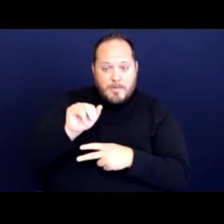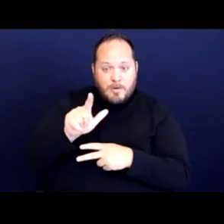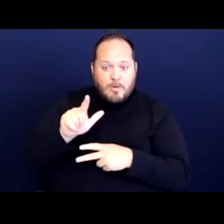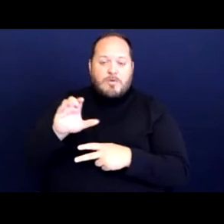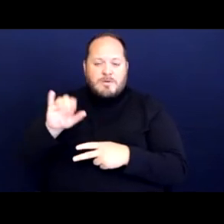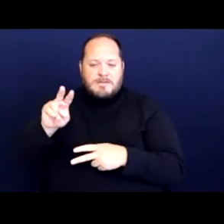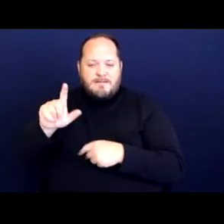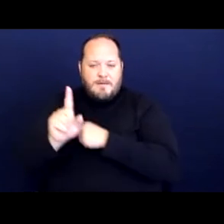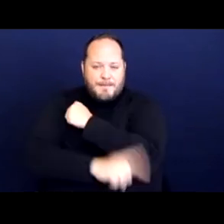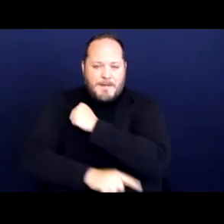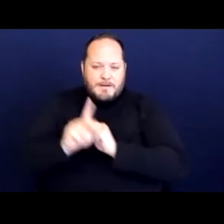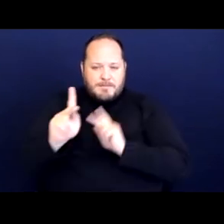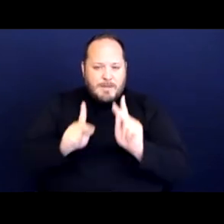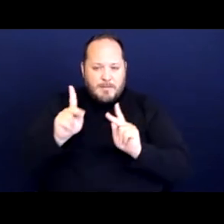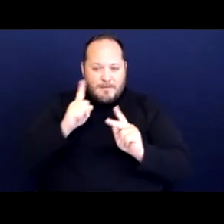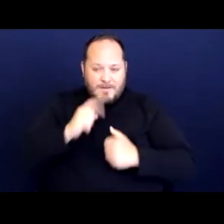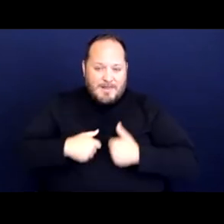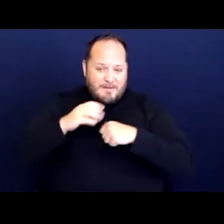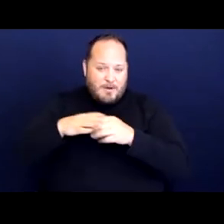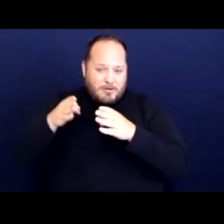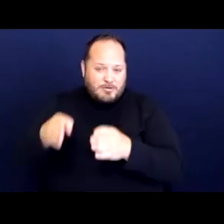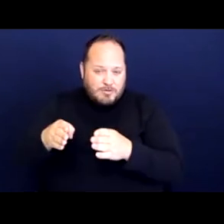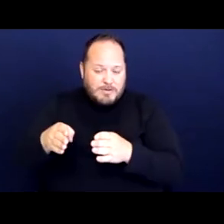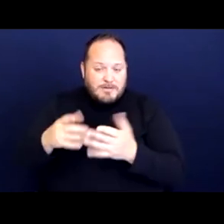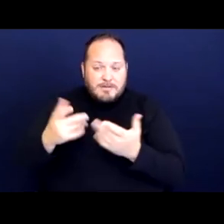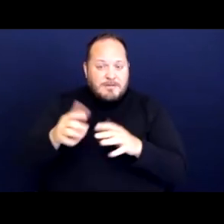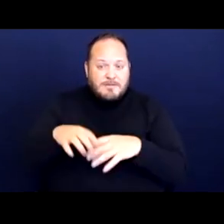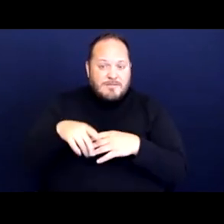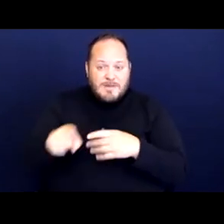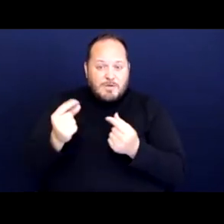for doing what any human being must do to survive.